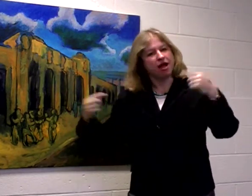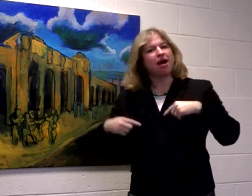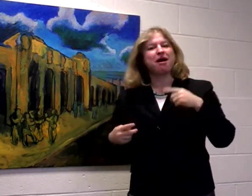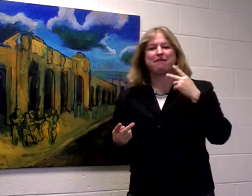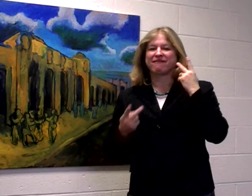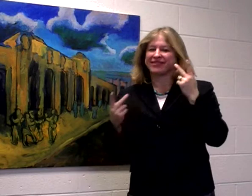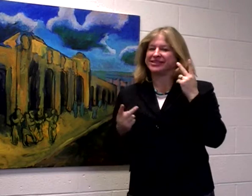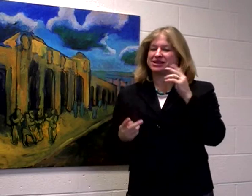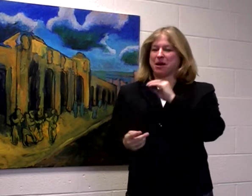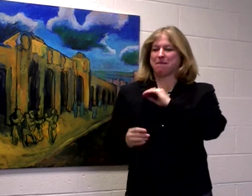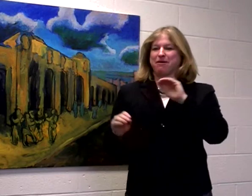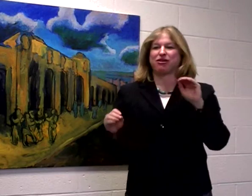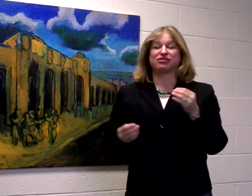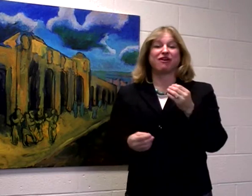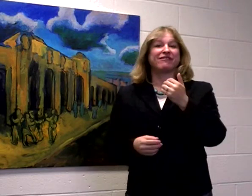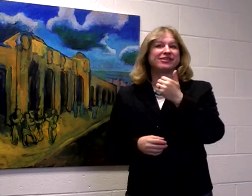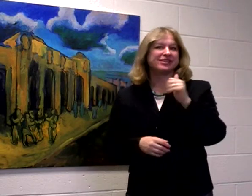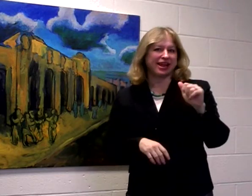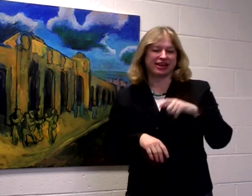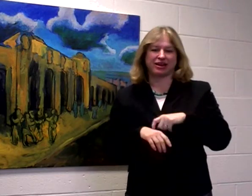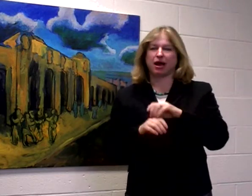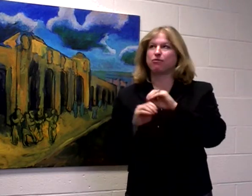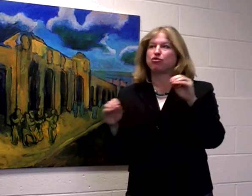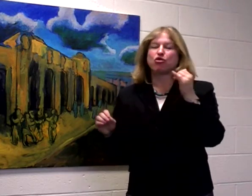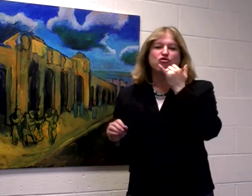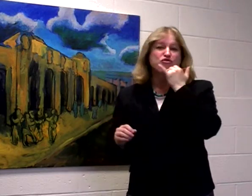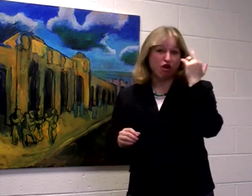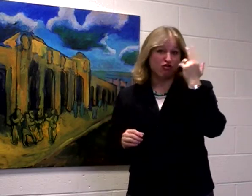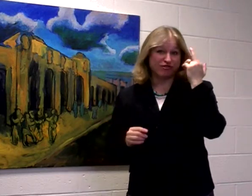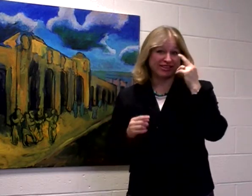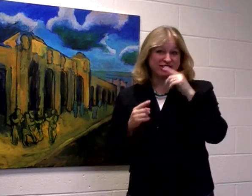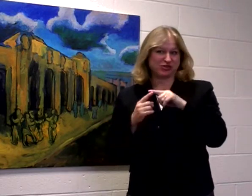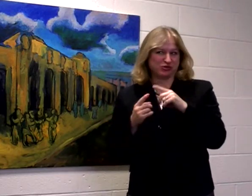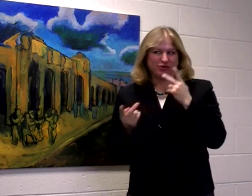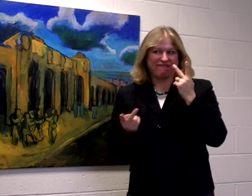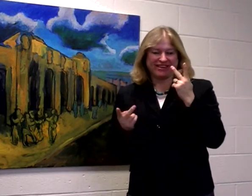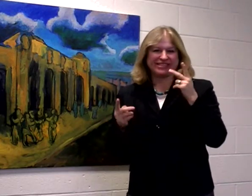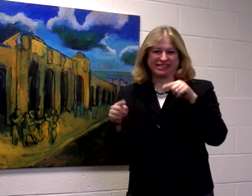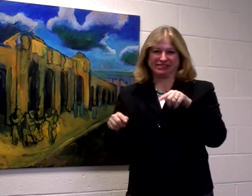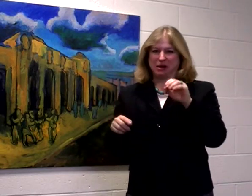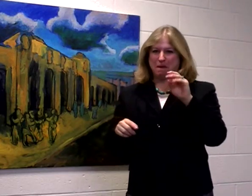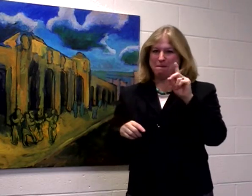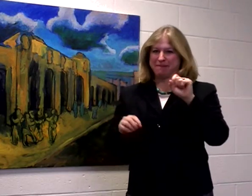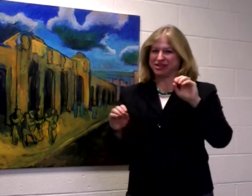Please visit the ombuds at any time you feel the need to do so. There is no "wrong" reason to visit the ombuds office.